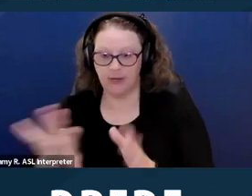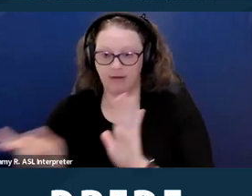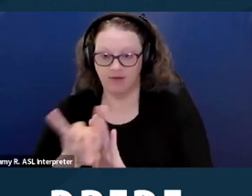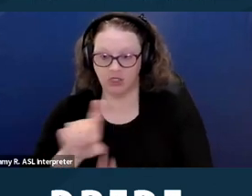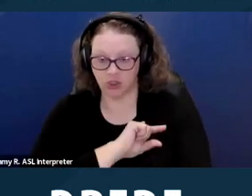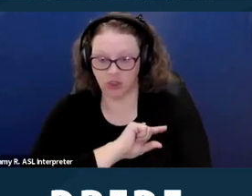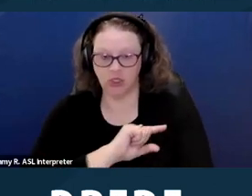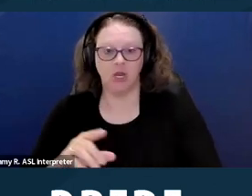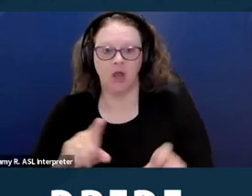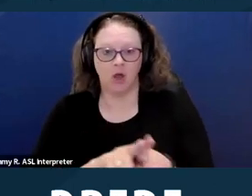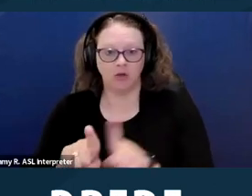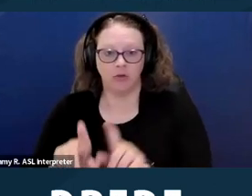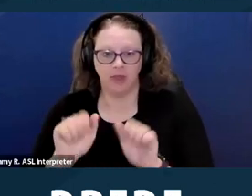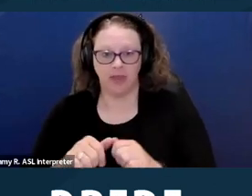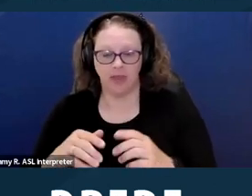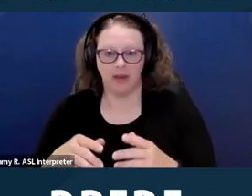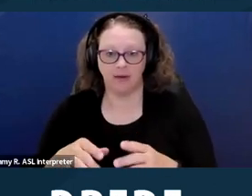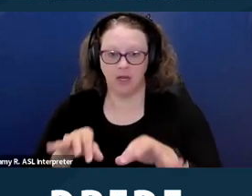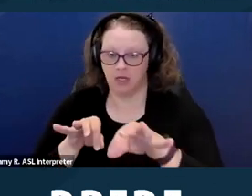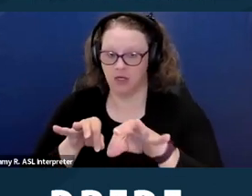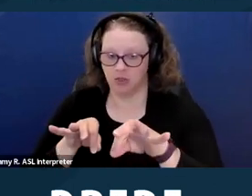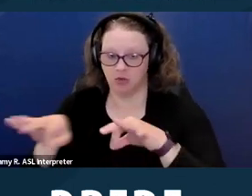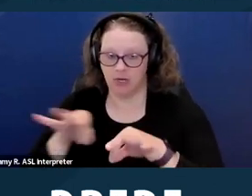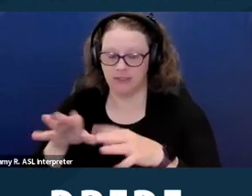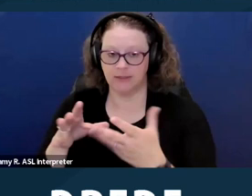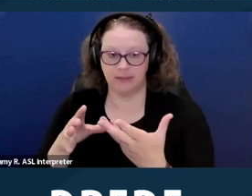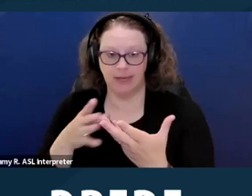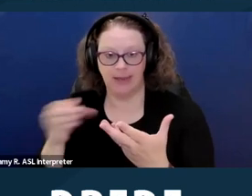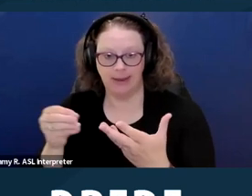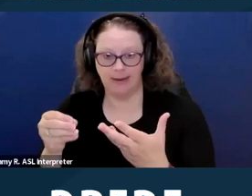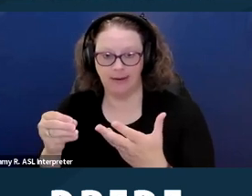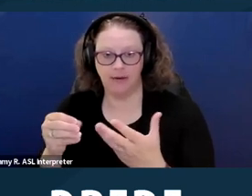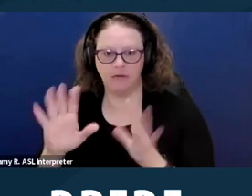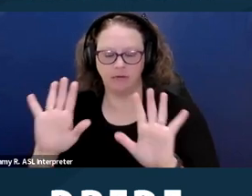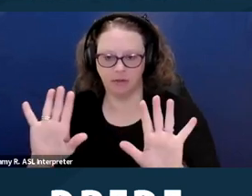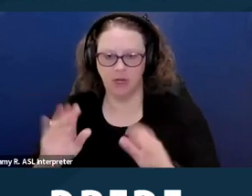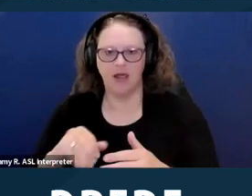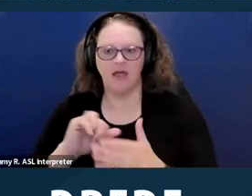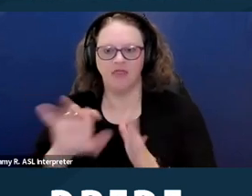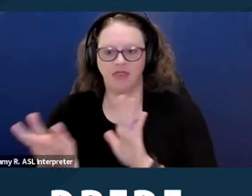and specific negative relevance to... I'm sorry, the conviction has to be about direct